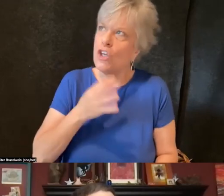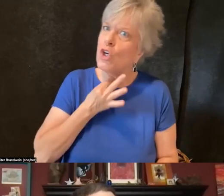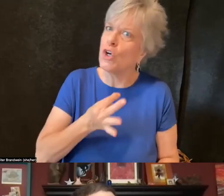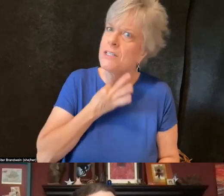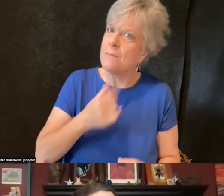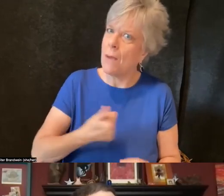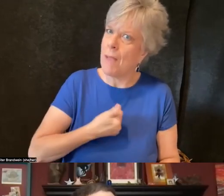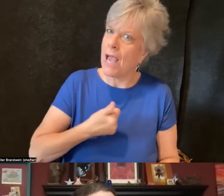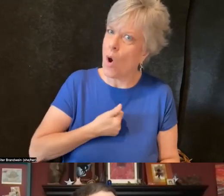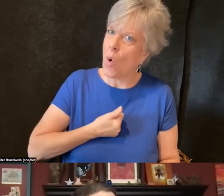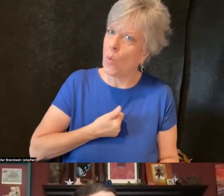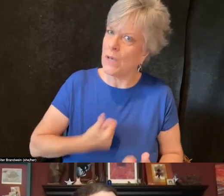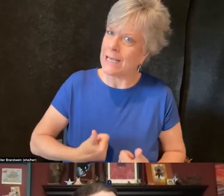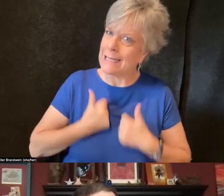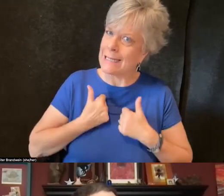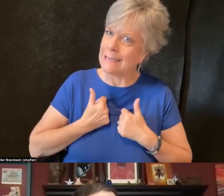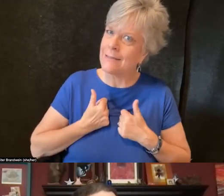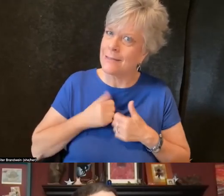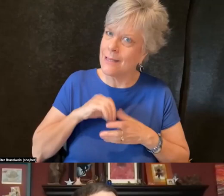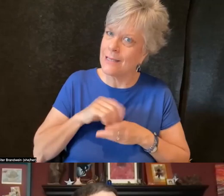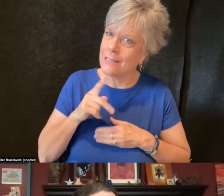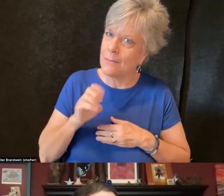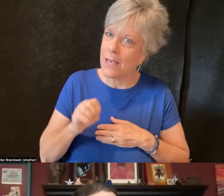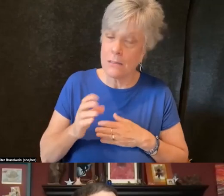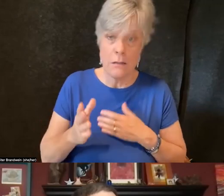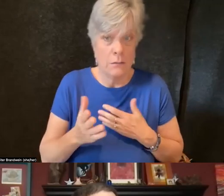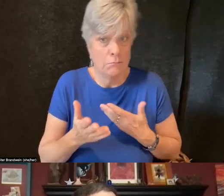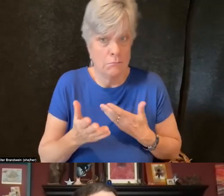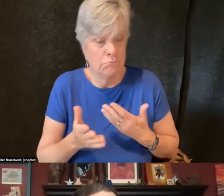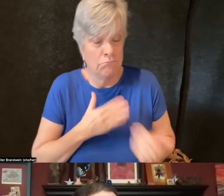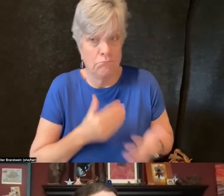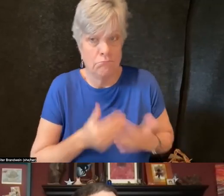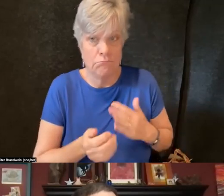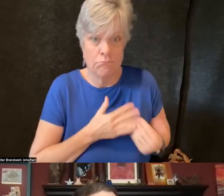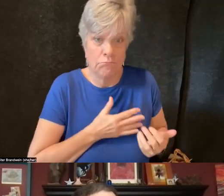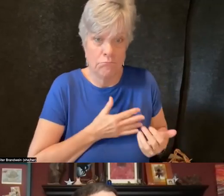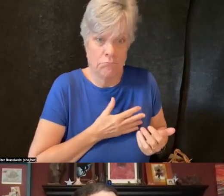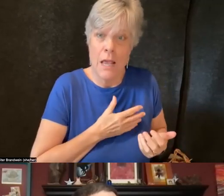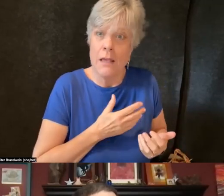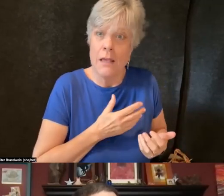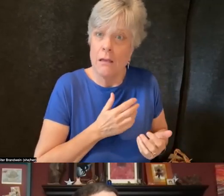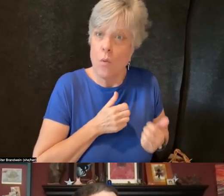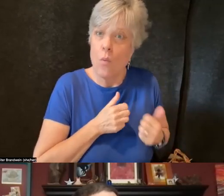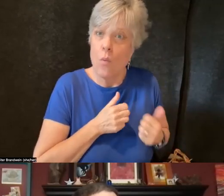Whether it be through my intimate and personal interactions with other disabled and queer allies and folks,